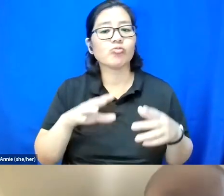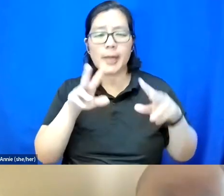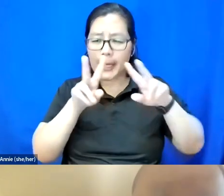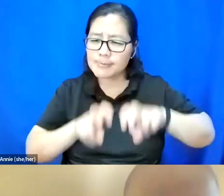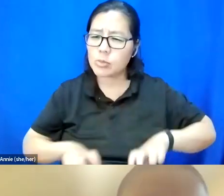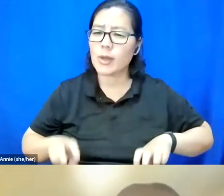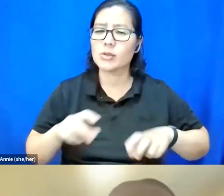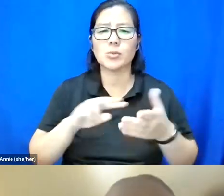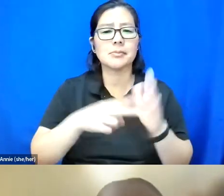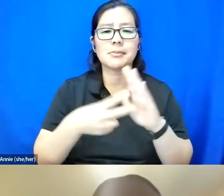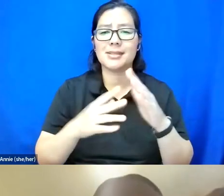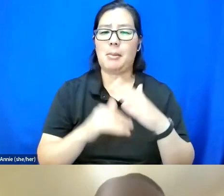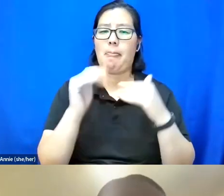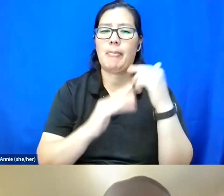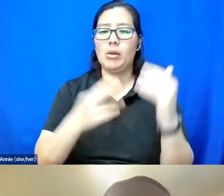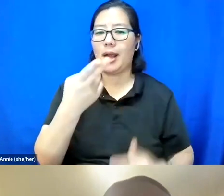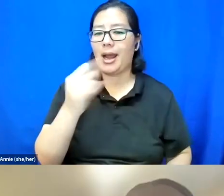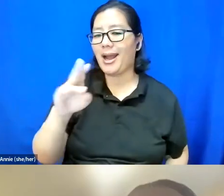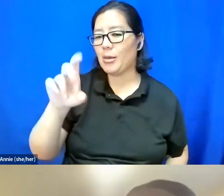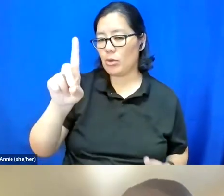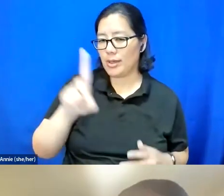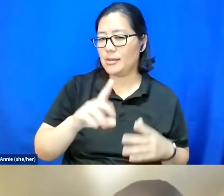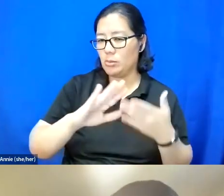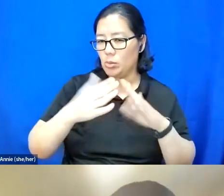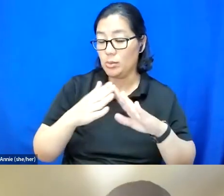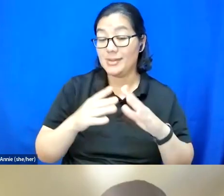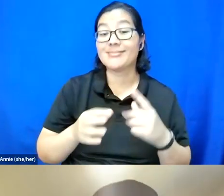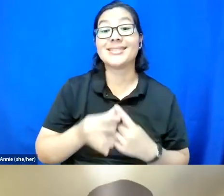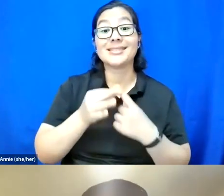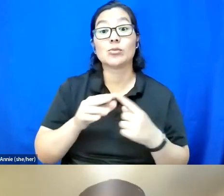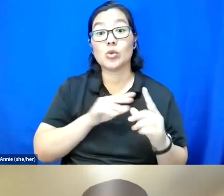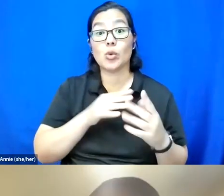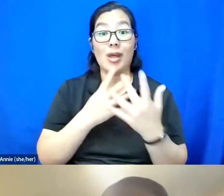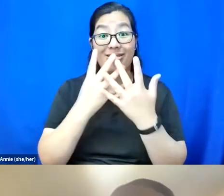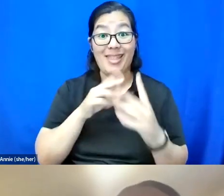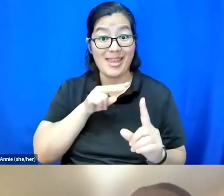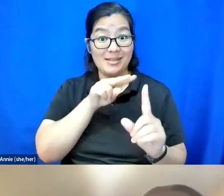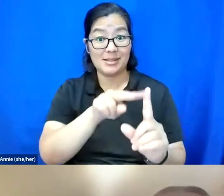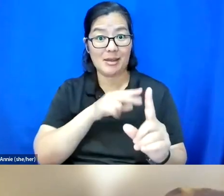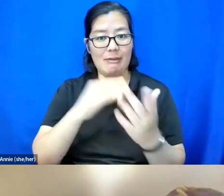to build hybrid communities, particularly through the lens of the lessons learned through this fellowship.